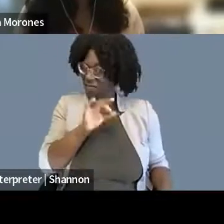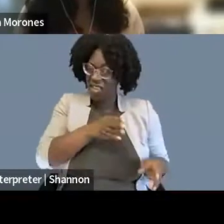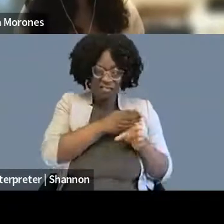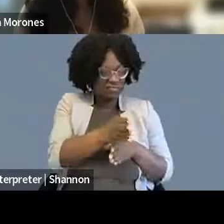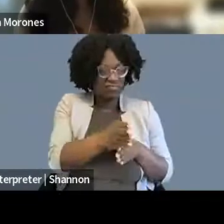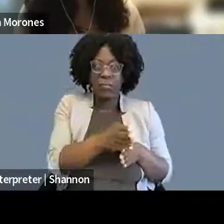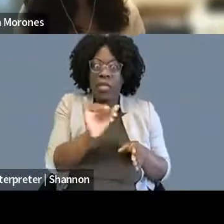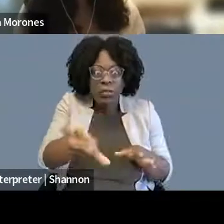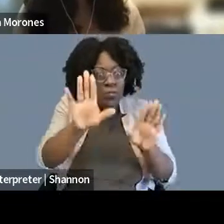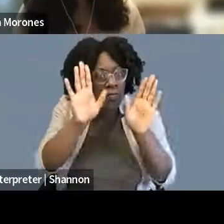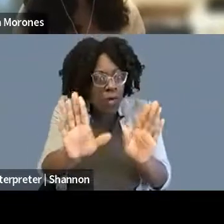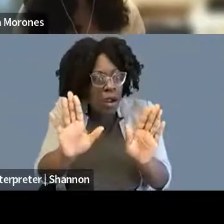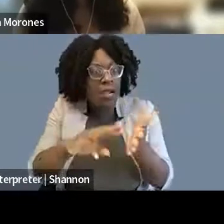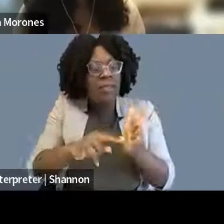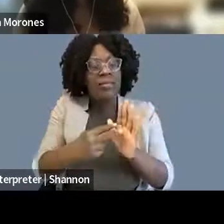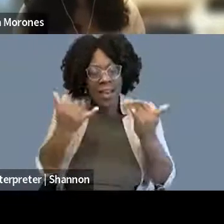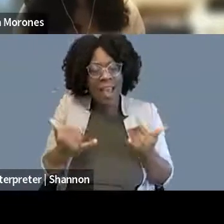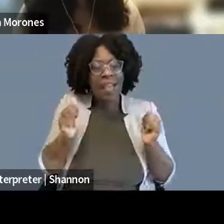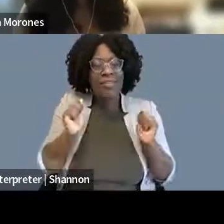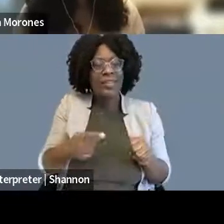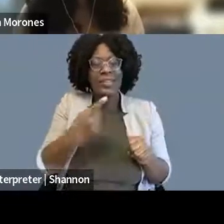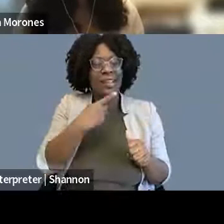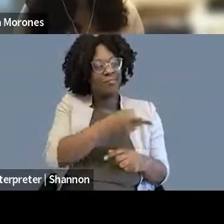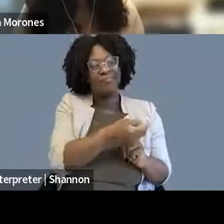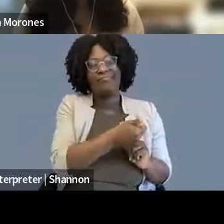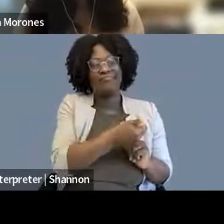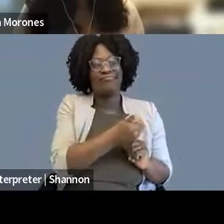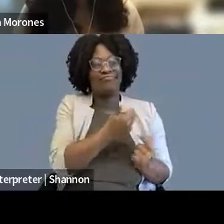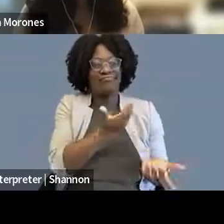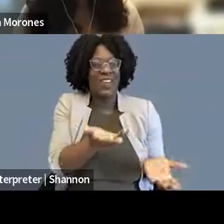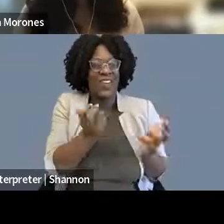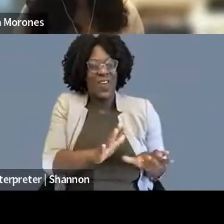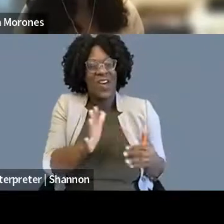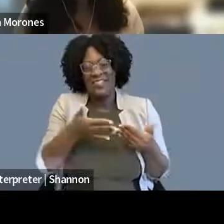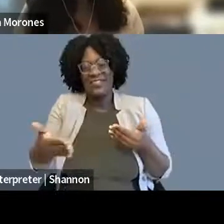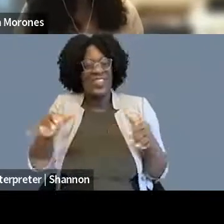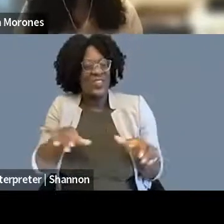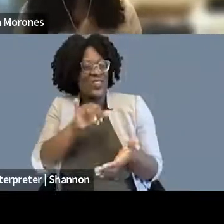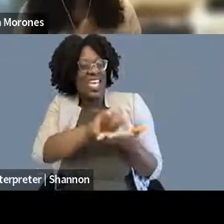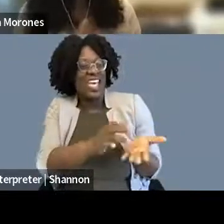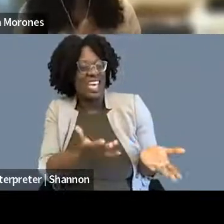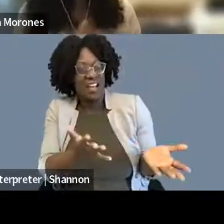that you might consider doing. And so I think doing law clinics, externships,